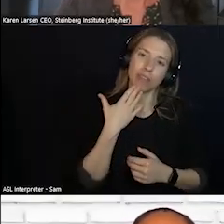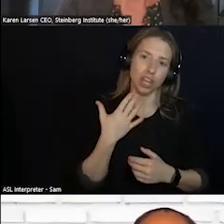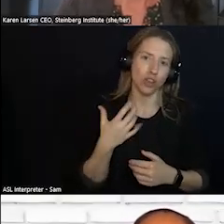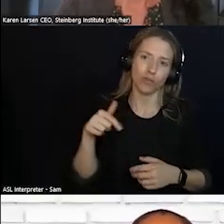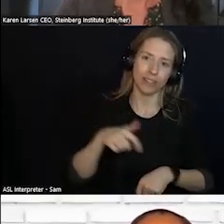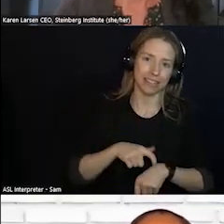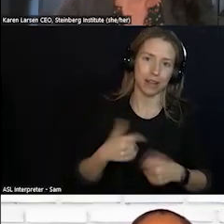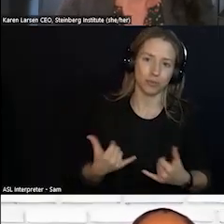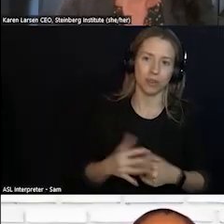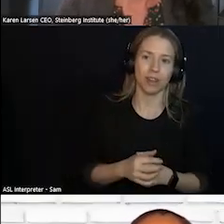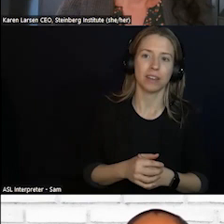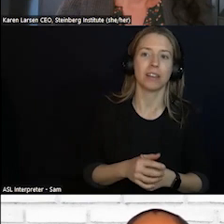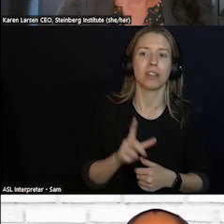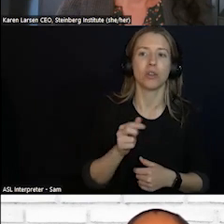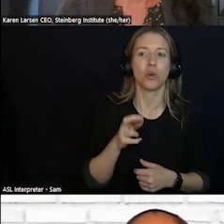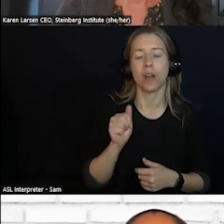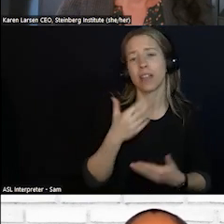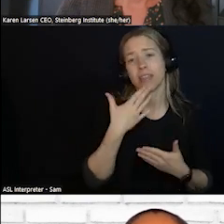OF THE AROUND TABLE SPEAKERS